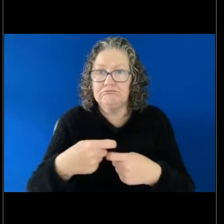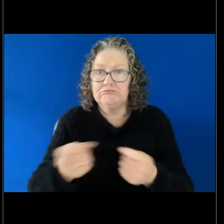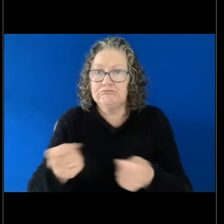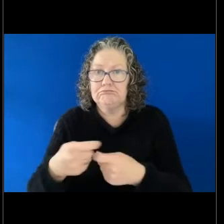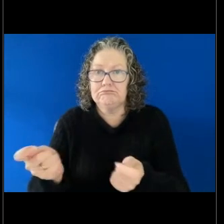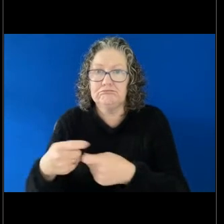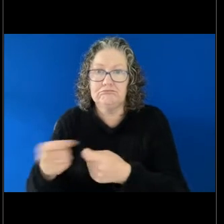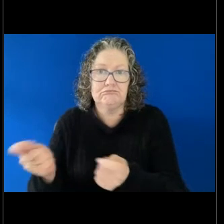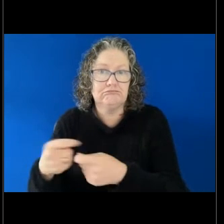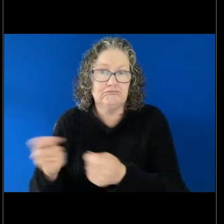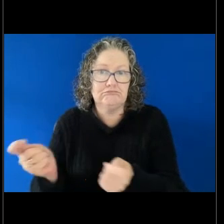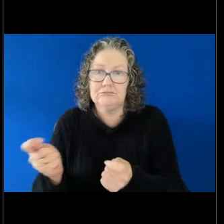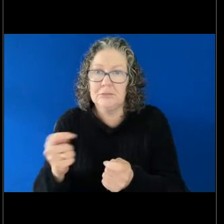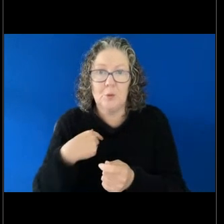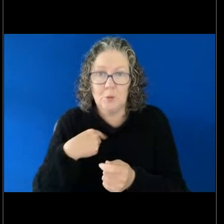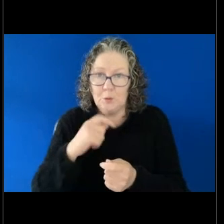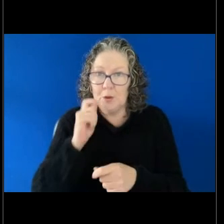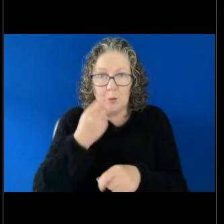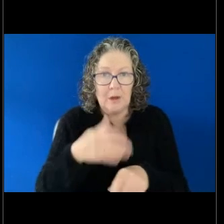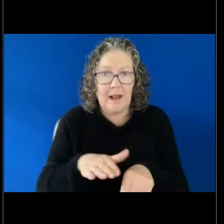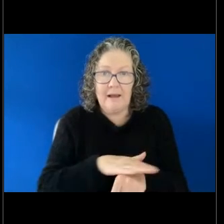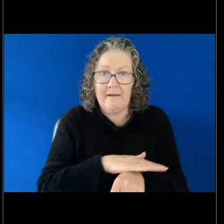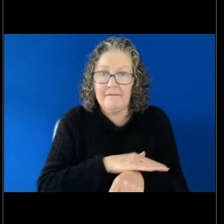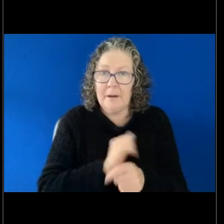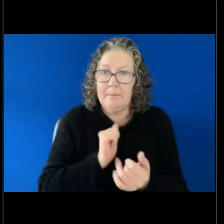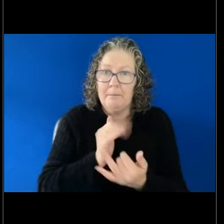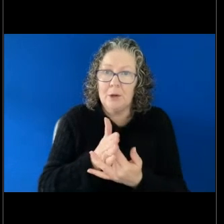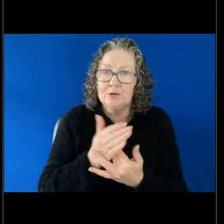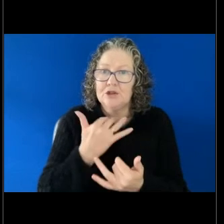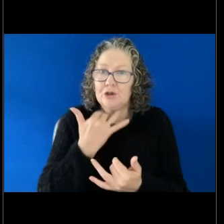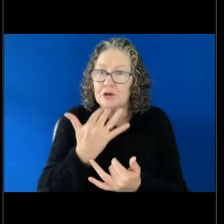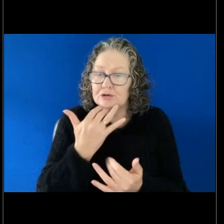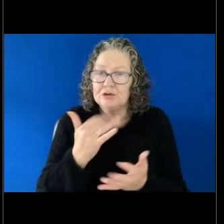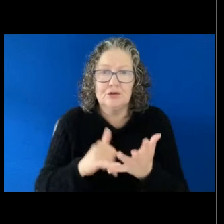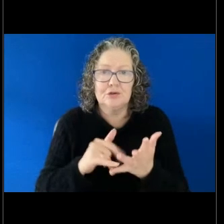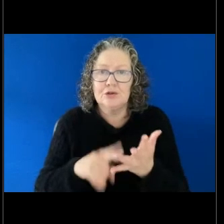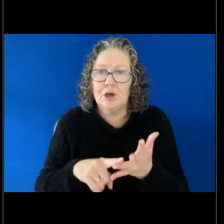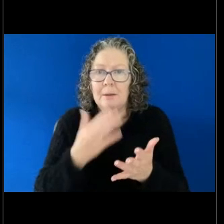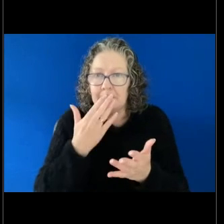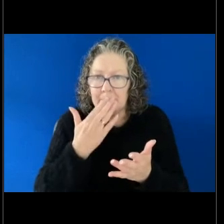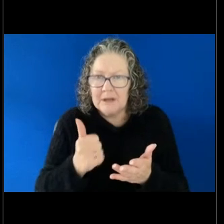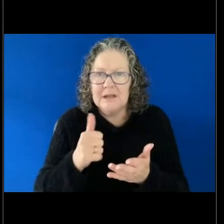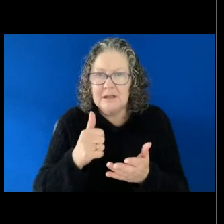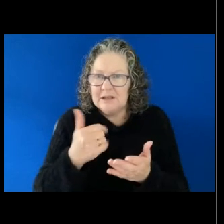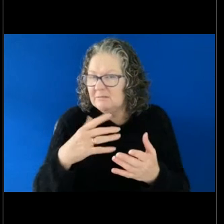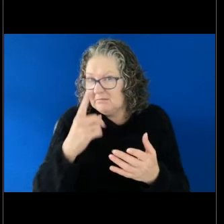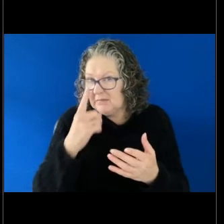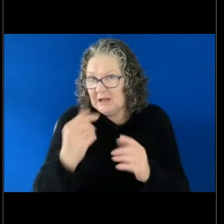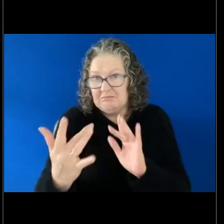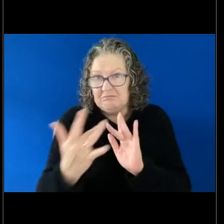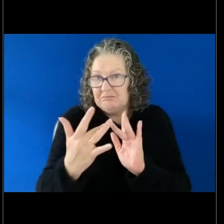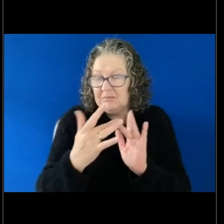We cover the delivery cost. So please feel free to stock up your offices and have these on hand